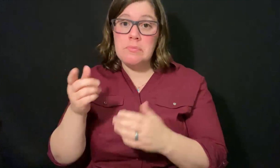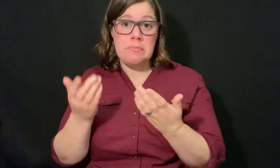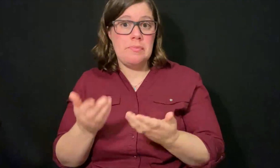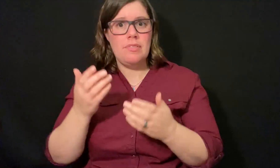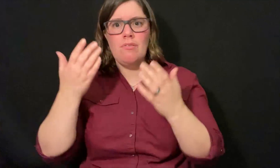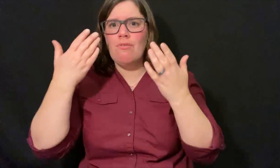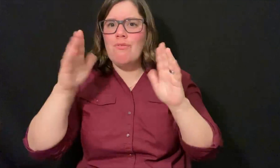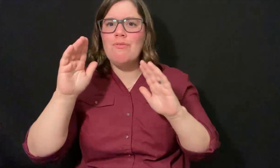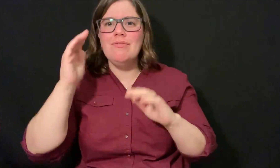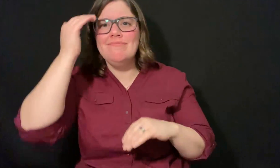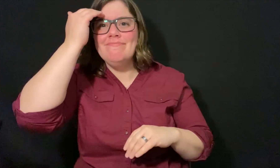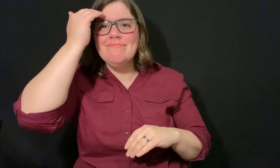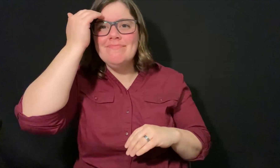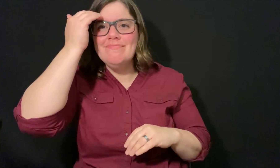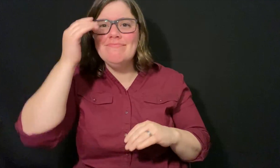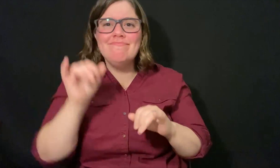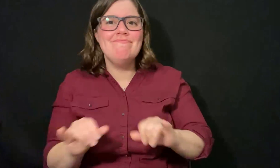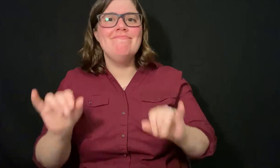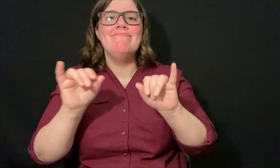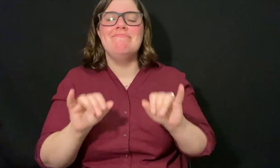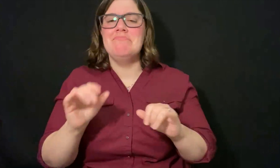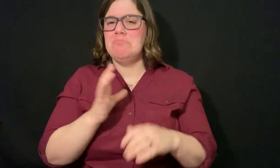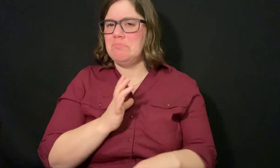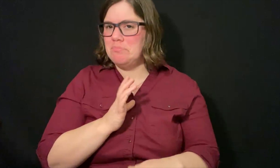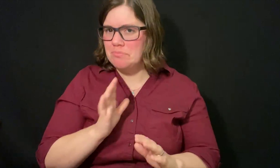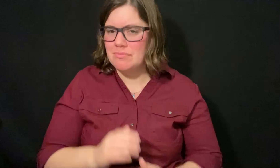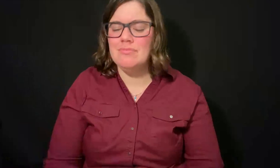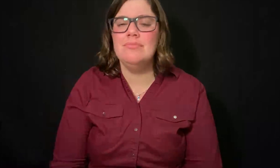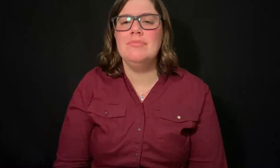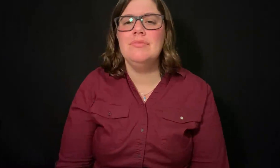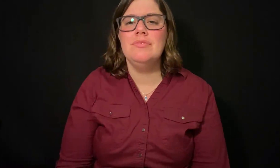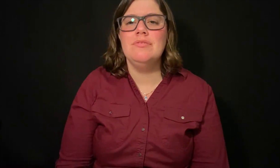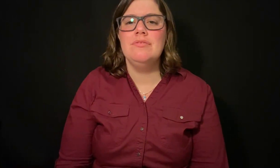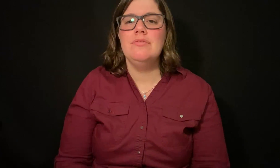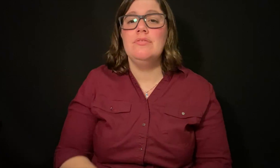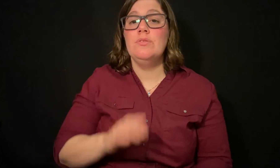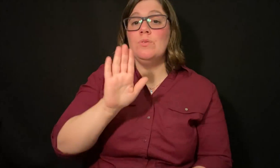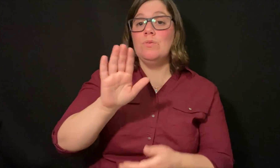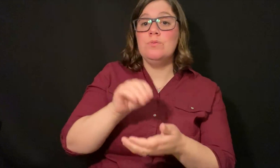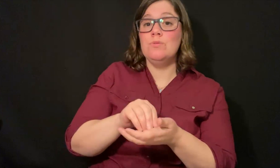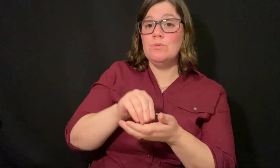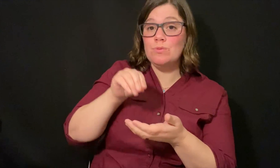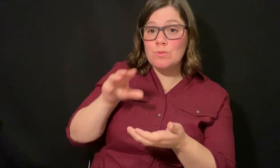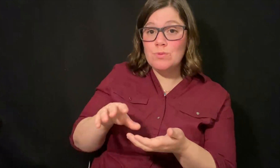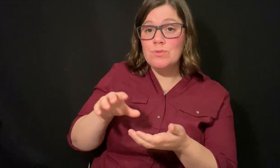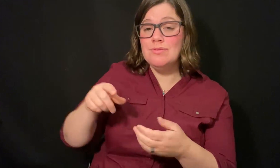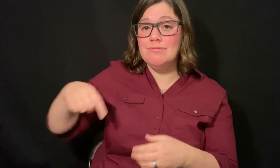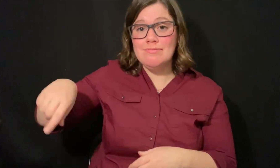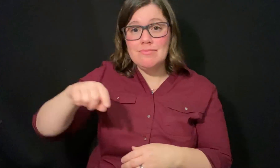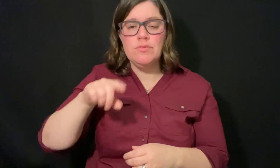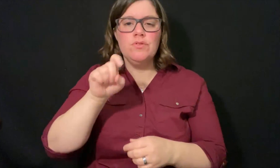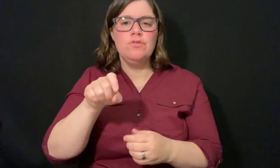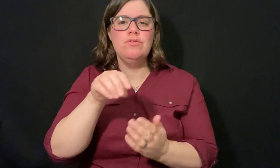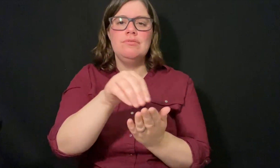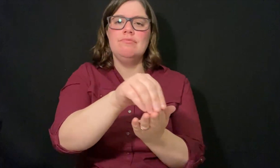They may often do lectures and know, let them be. Your students should write down questions for the guest.